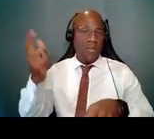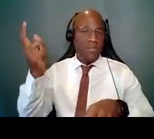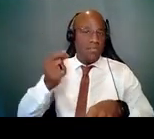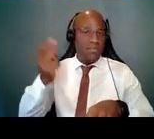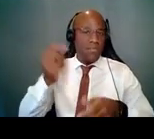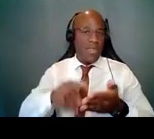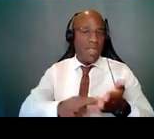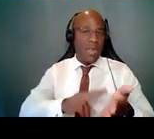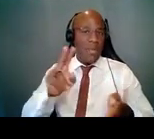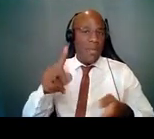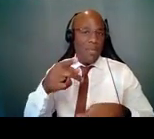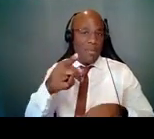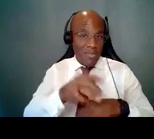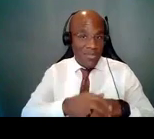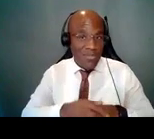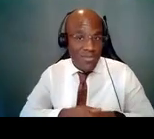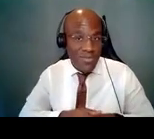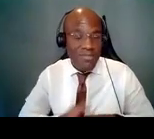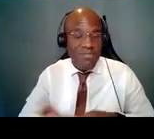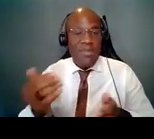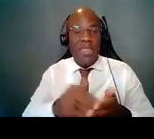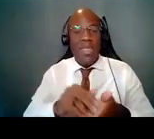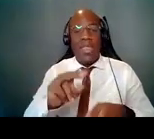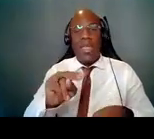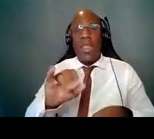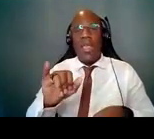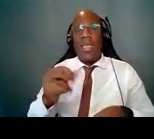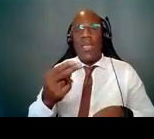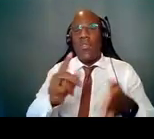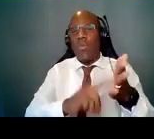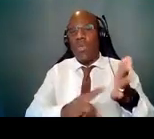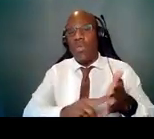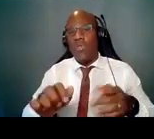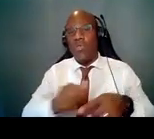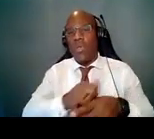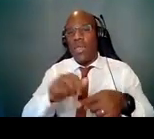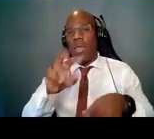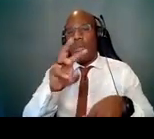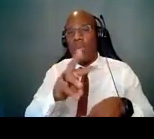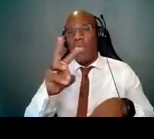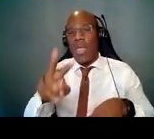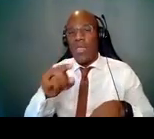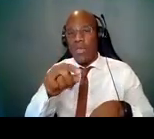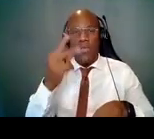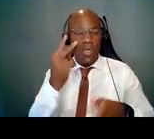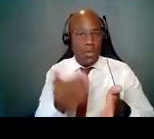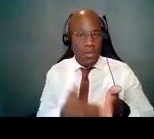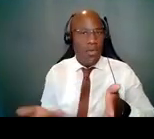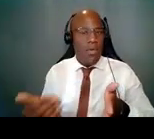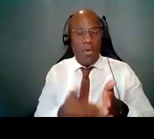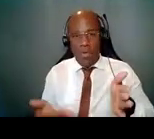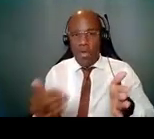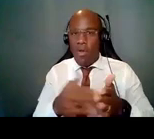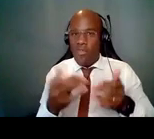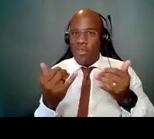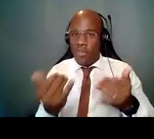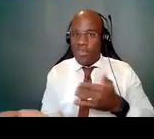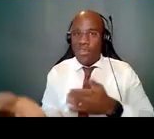Again, the NIH Research Training website -- you've seen this ten thousand times today -- that's because it's very important that you check out all of the resources.